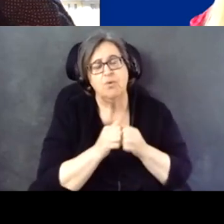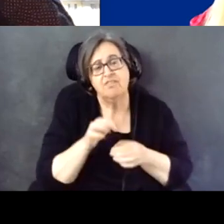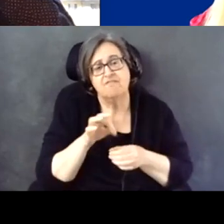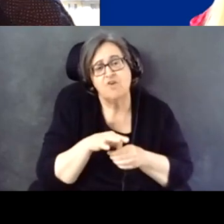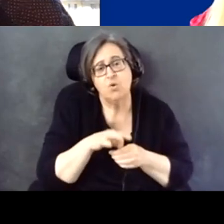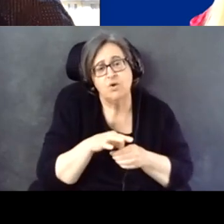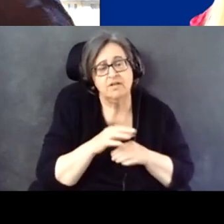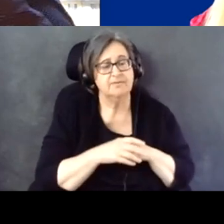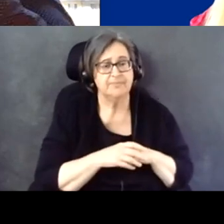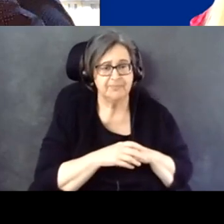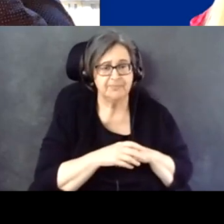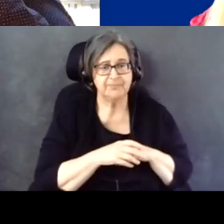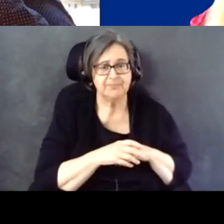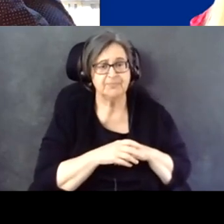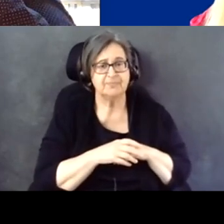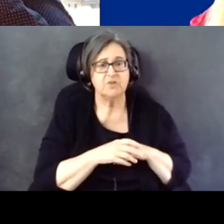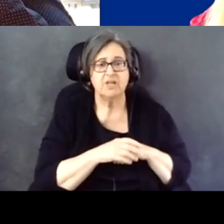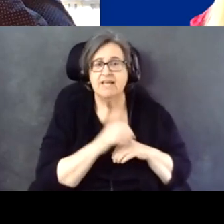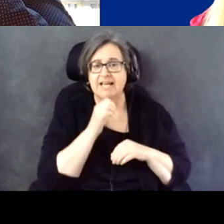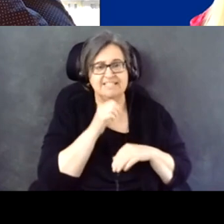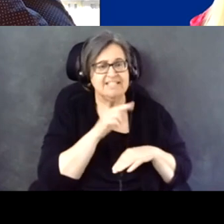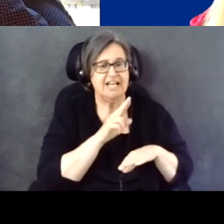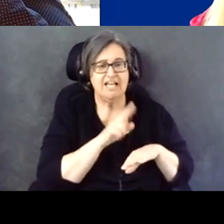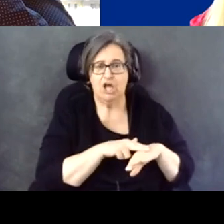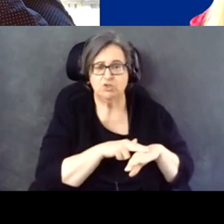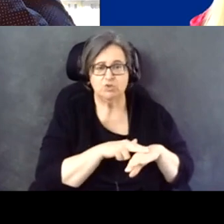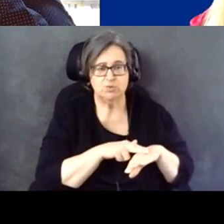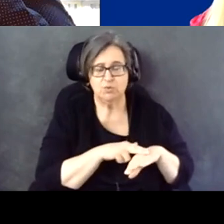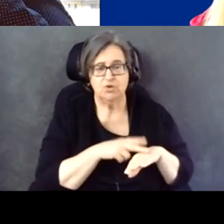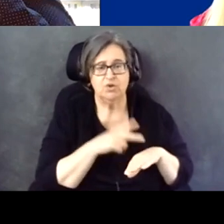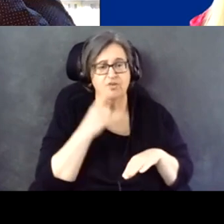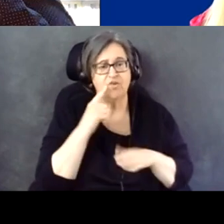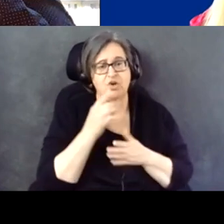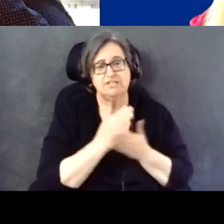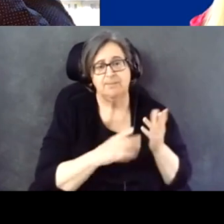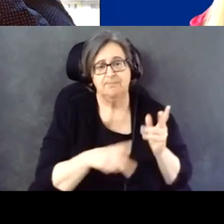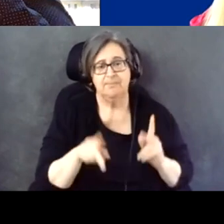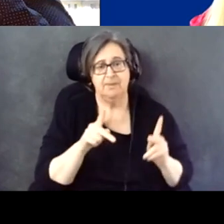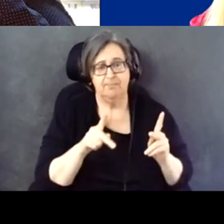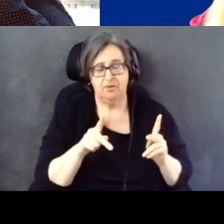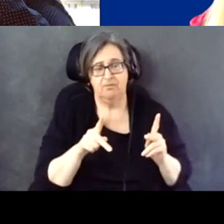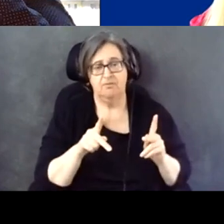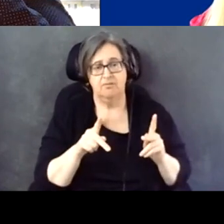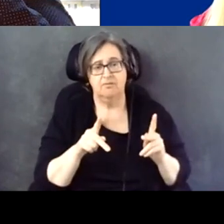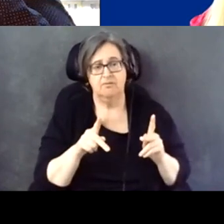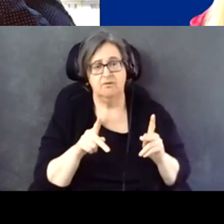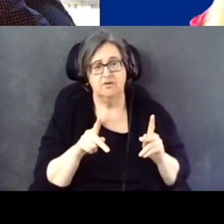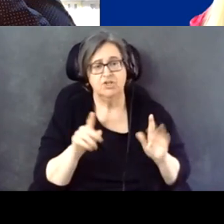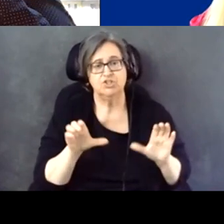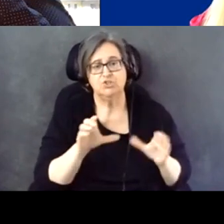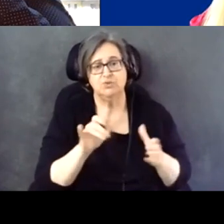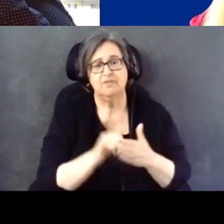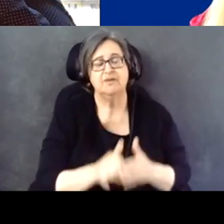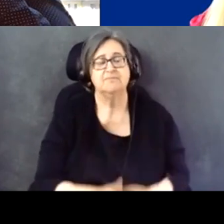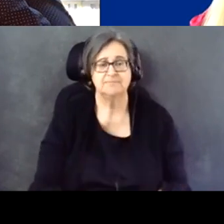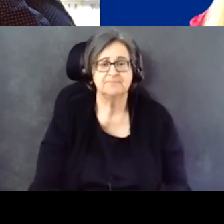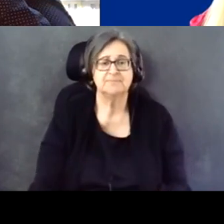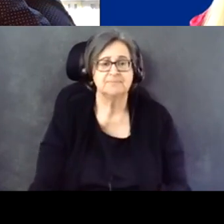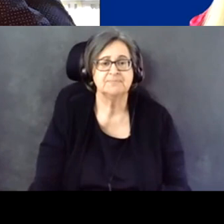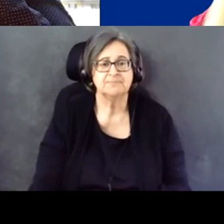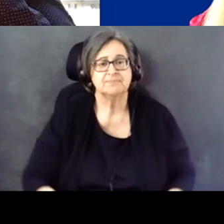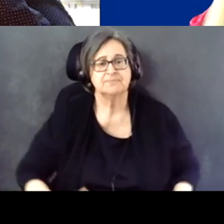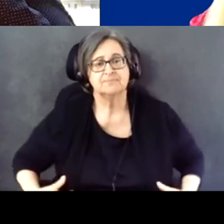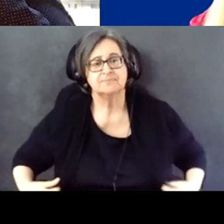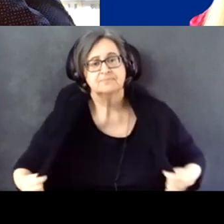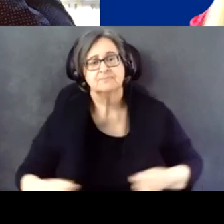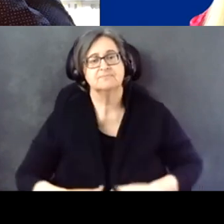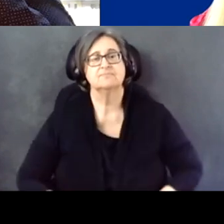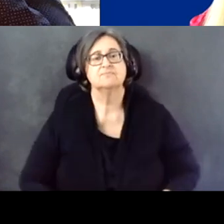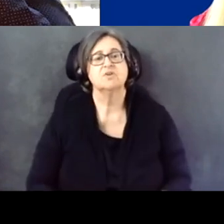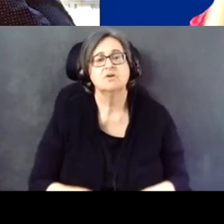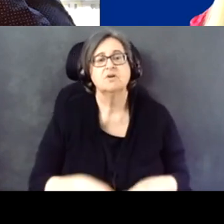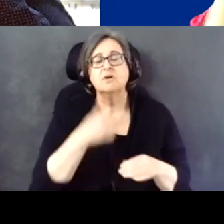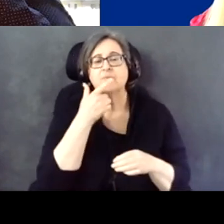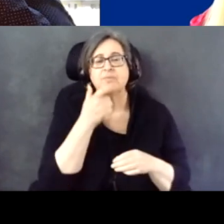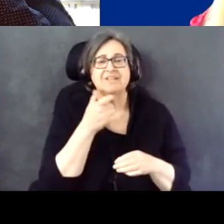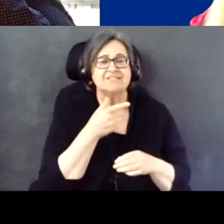It's not natural for some people to do that, because they've had so many decisions taken